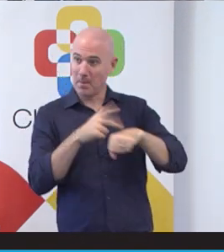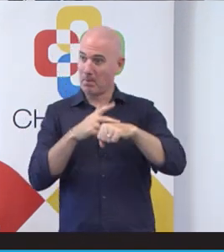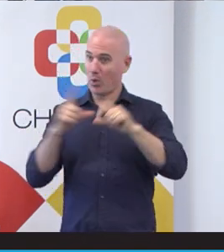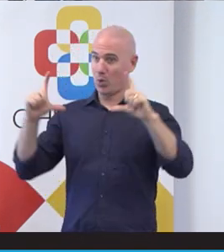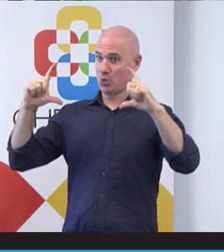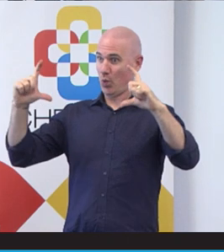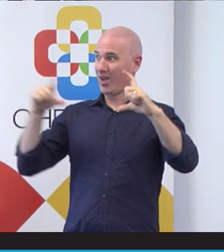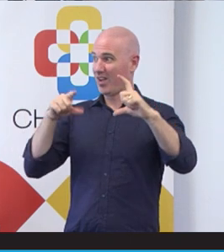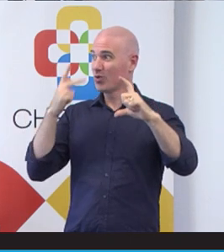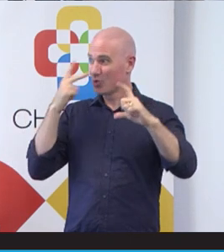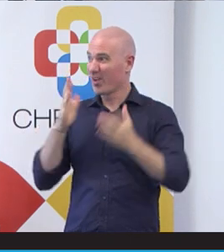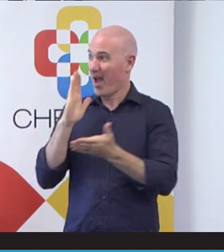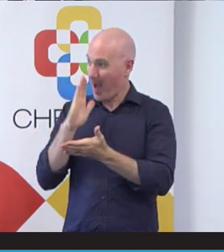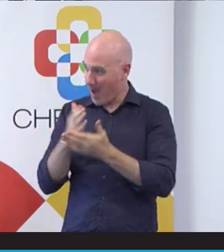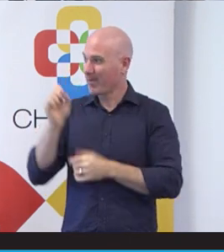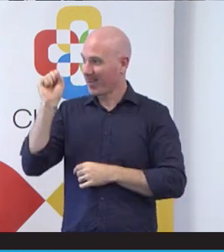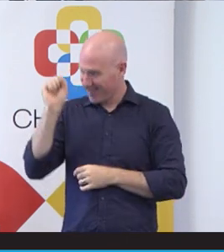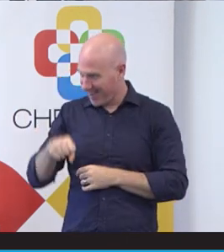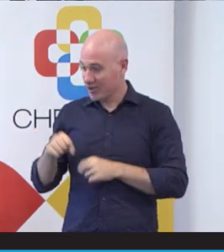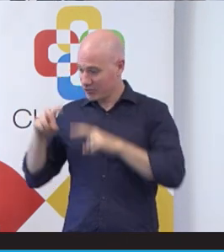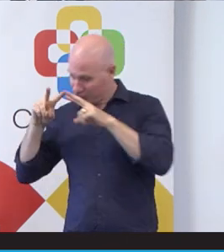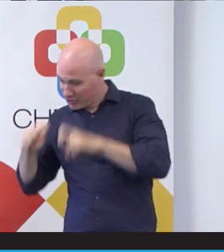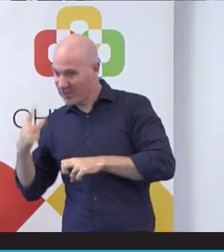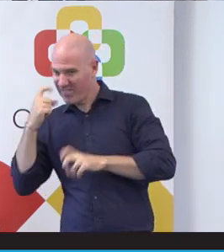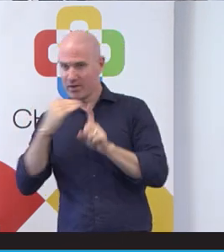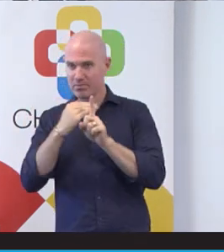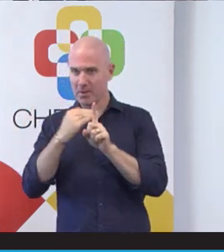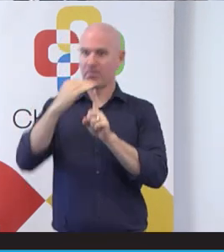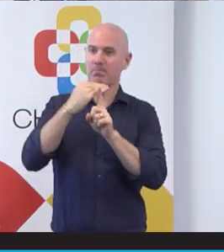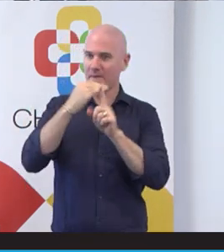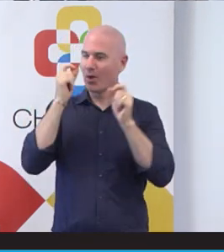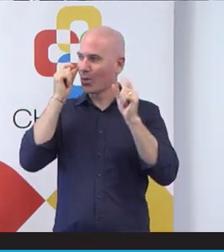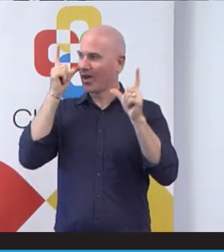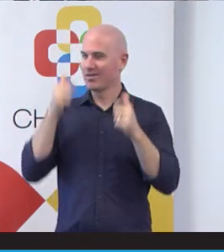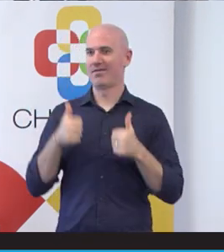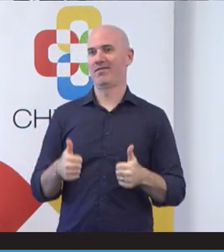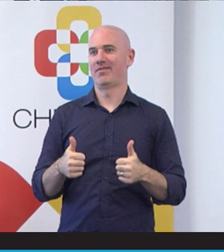disability awareness. And then the little map of Australia is just sort of to represent that.